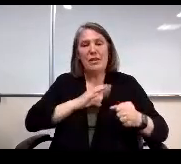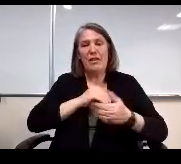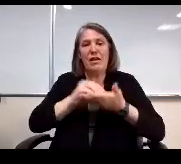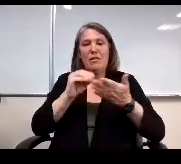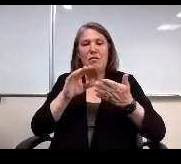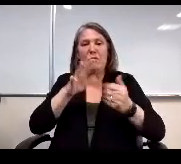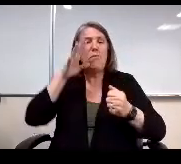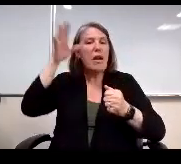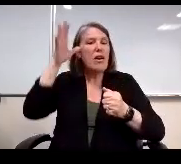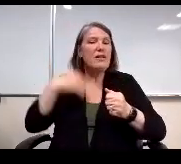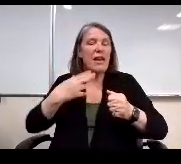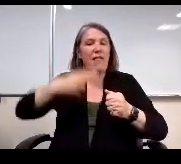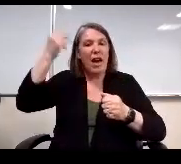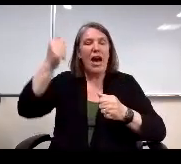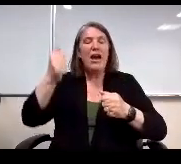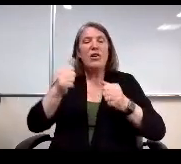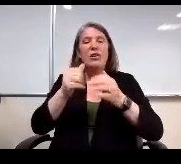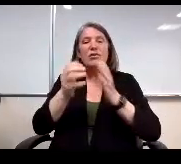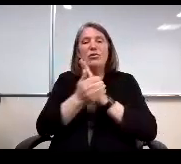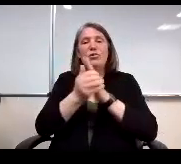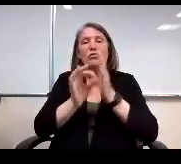To citizenship. Next slide, please.